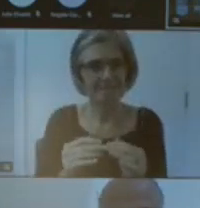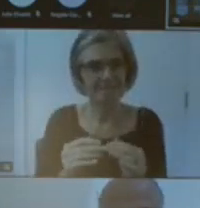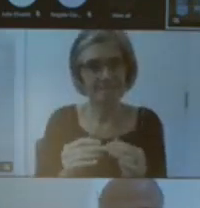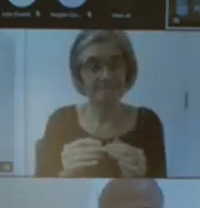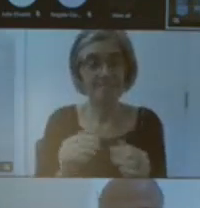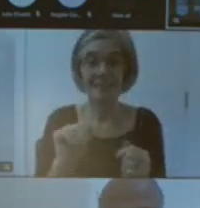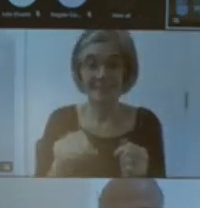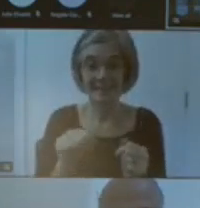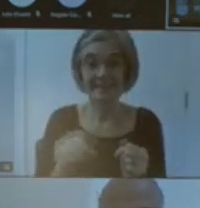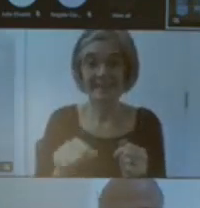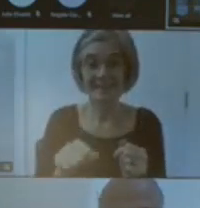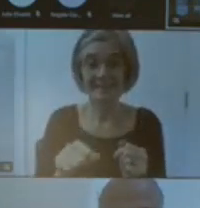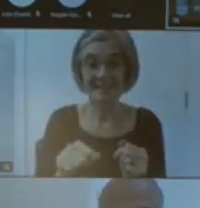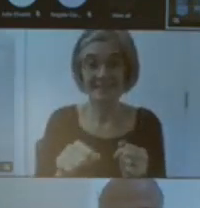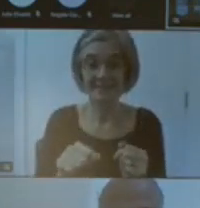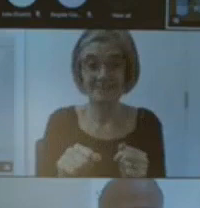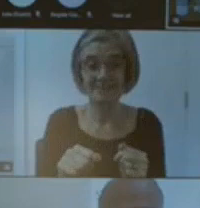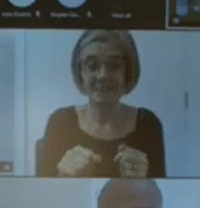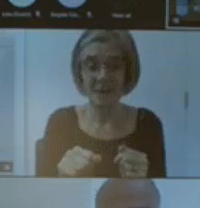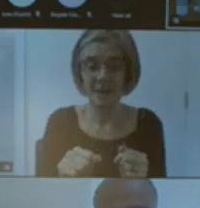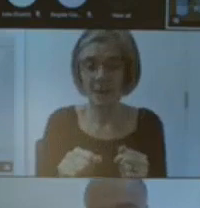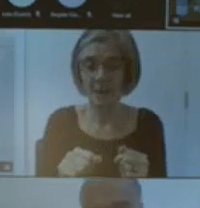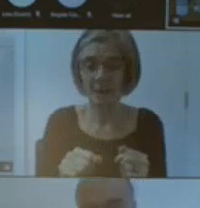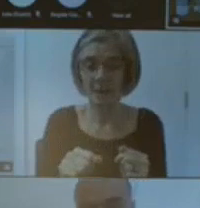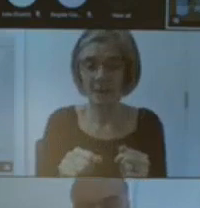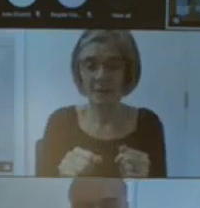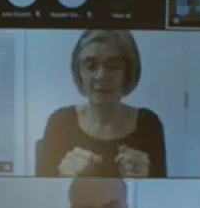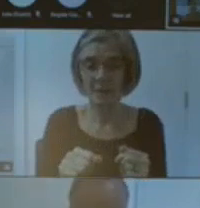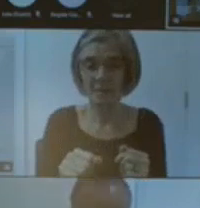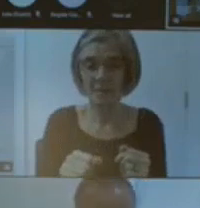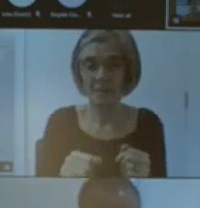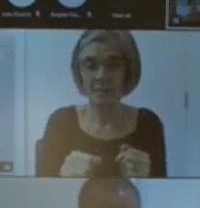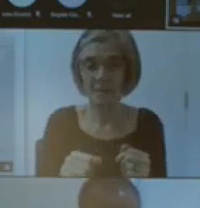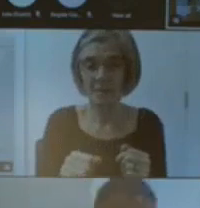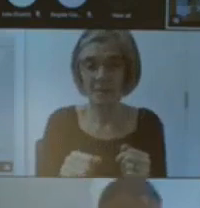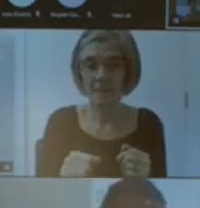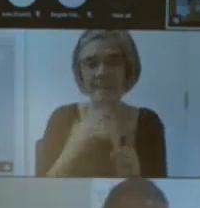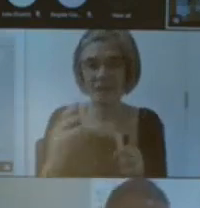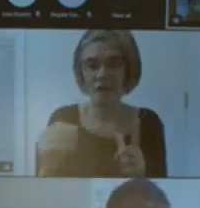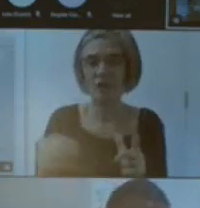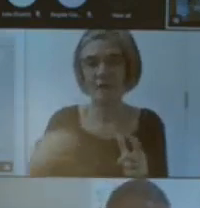digital volunteering H just now so that's about developing and hybrid and remote volunteering